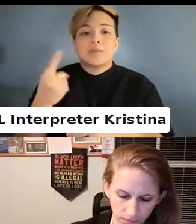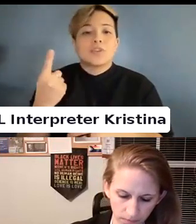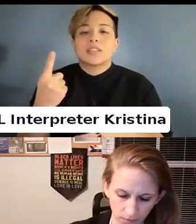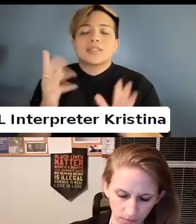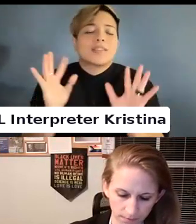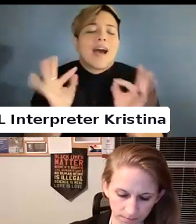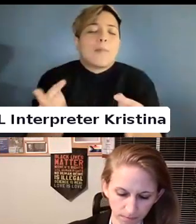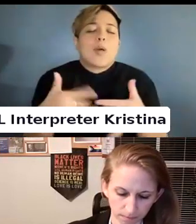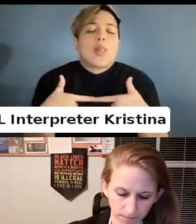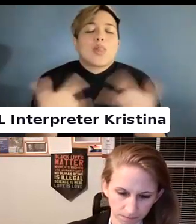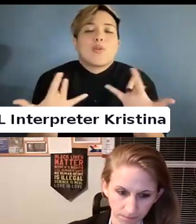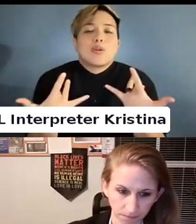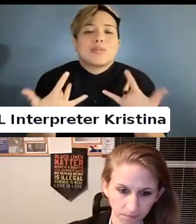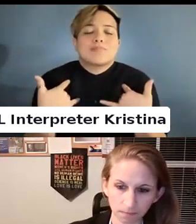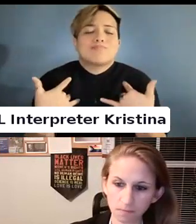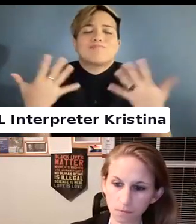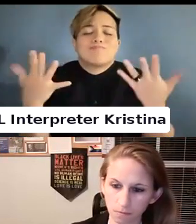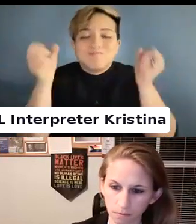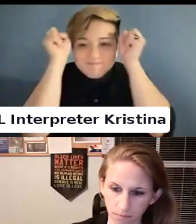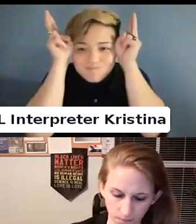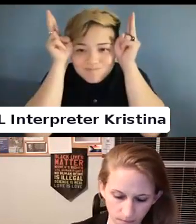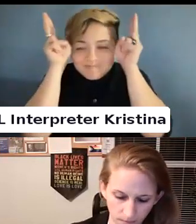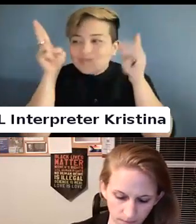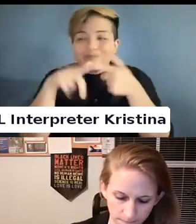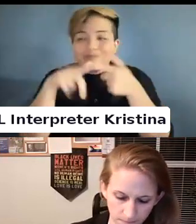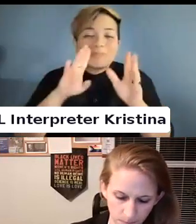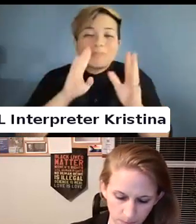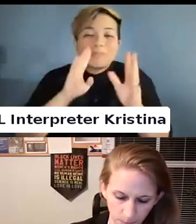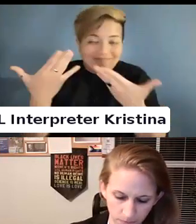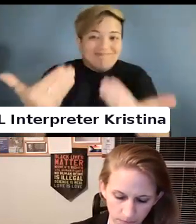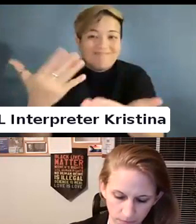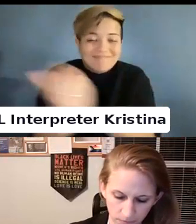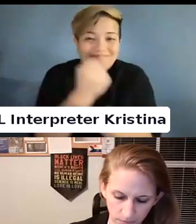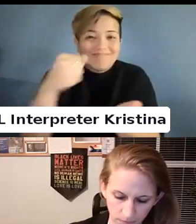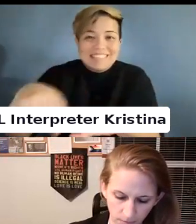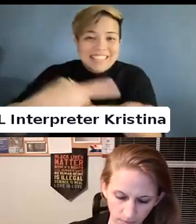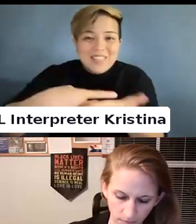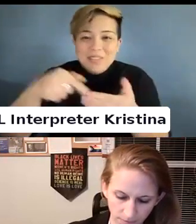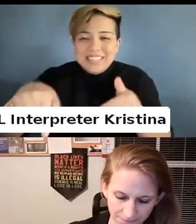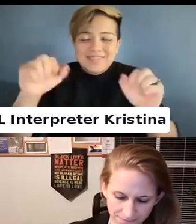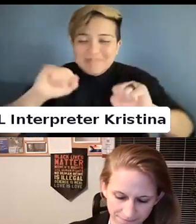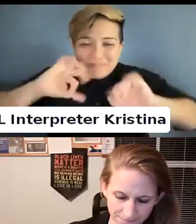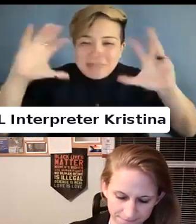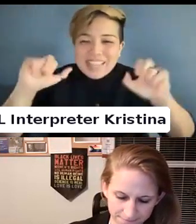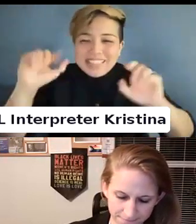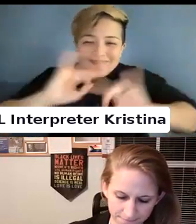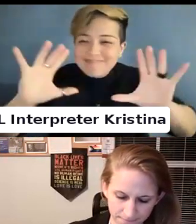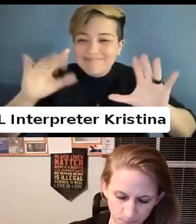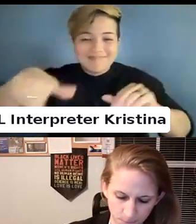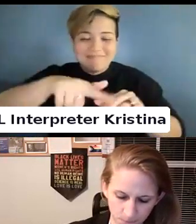I do our social media website, marketing etc. And as someone who holds both of these identities and cares deeply about this intersection. I am so honored and excited and grateful to share space with these folks to talk about this really important conversation. And I will get started in a moment. And we will hit records now please. Great. Like I said my name is Maddie.